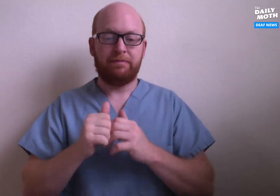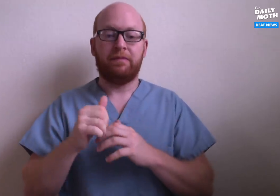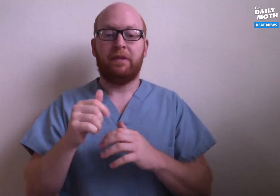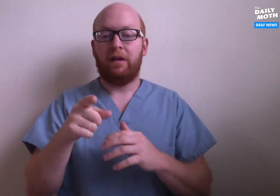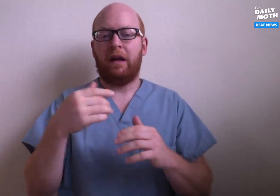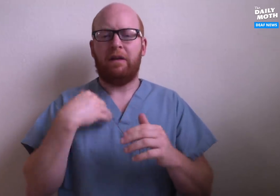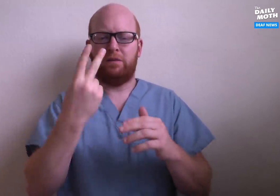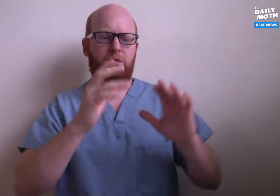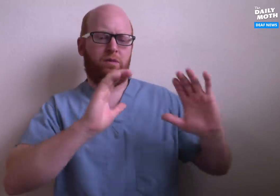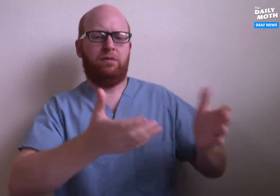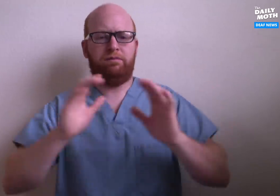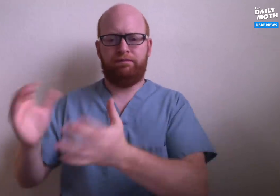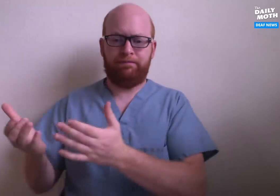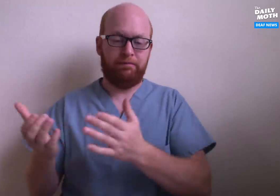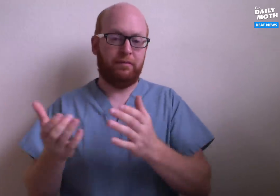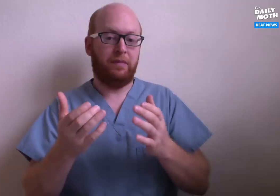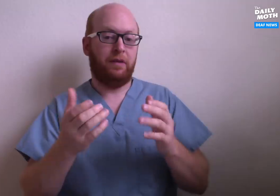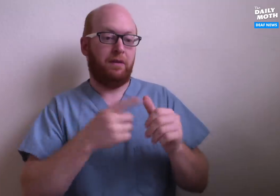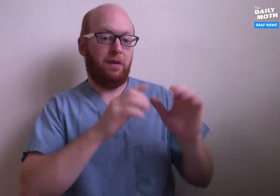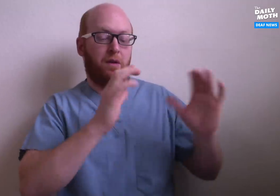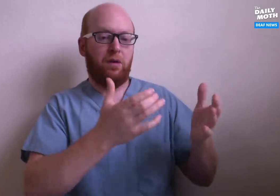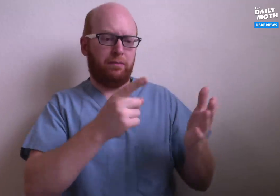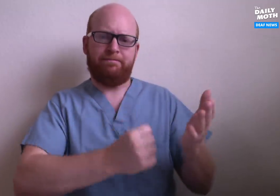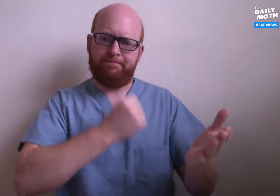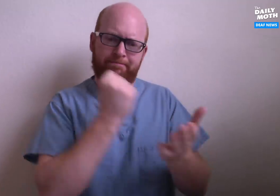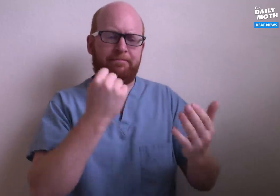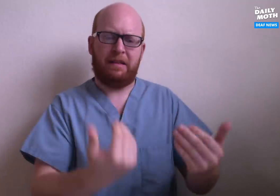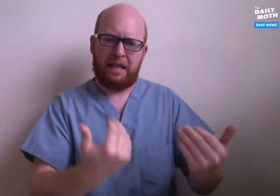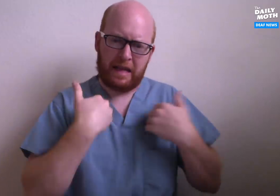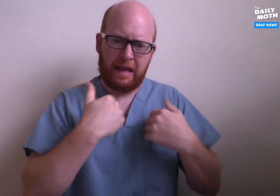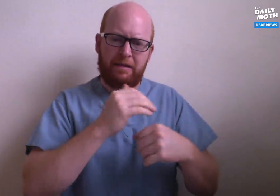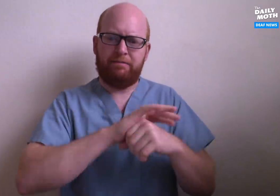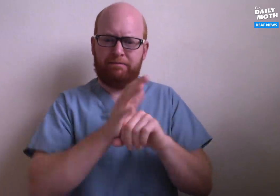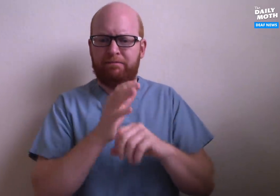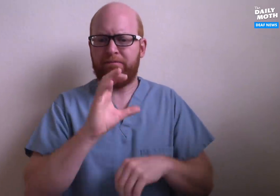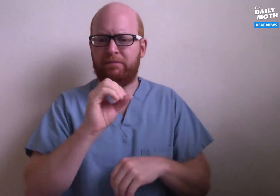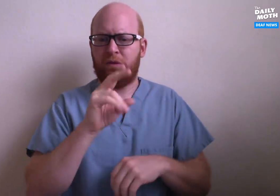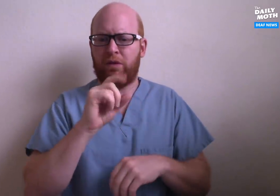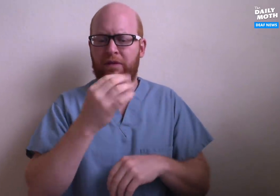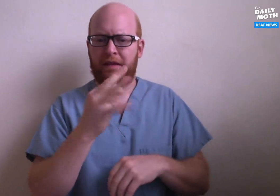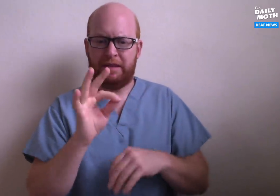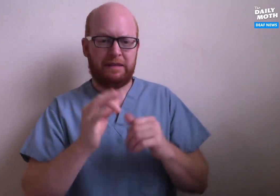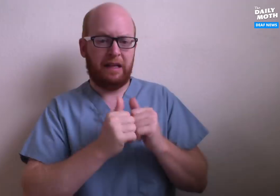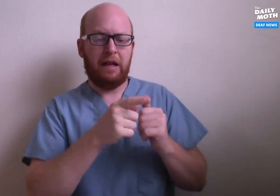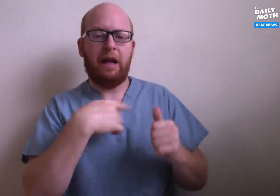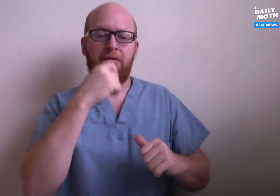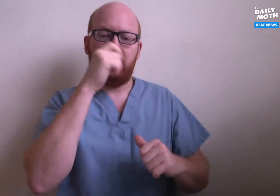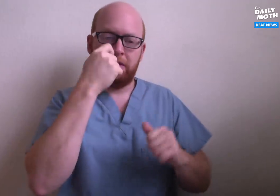There are two main ways to confirm a COVID-19 diagnosis.